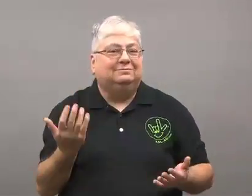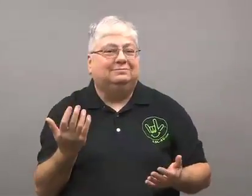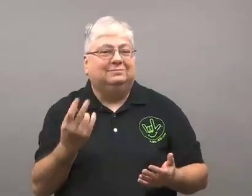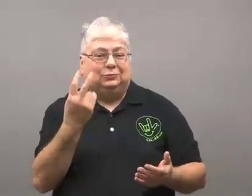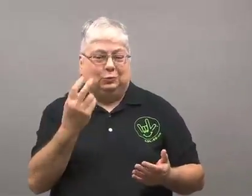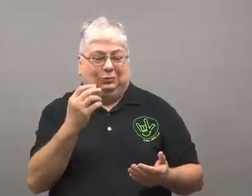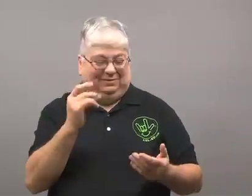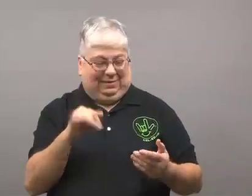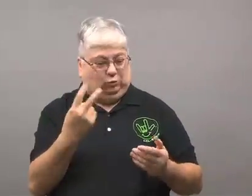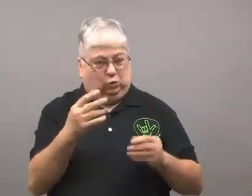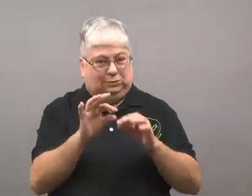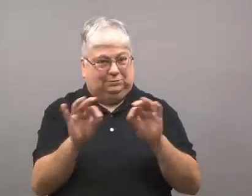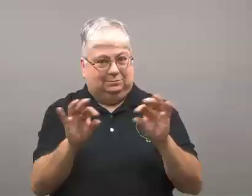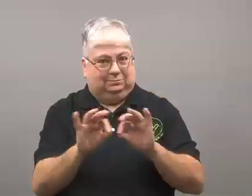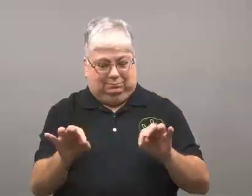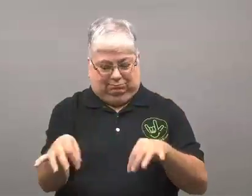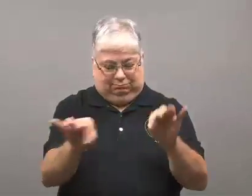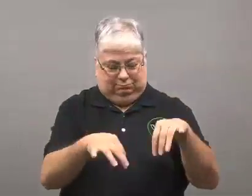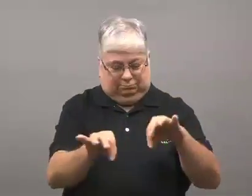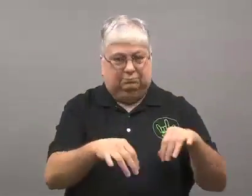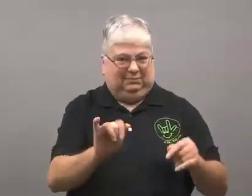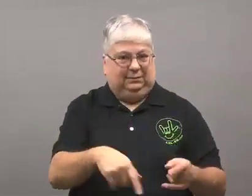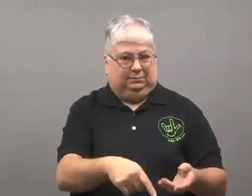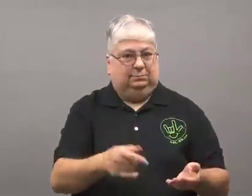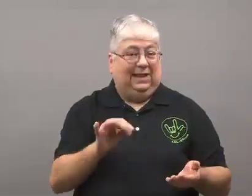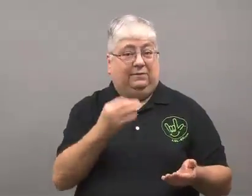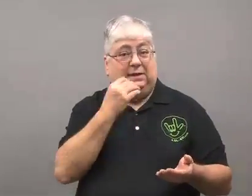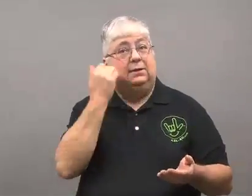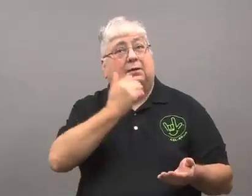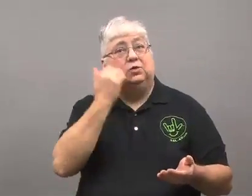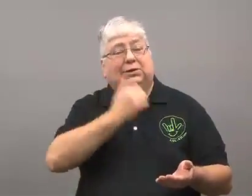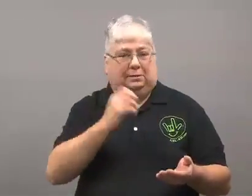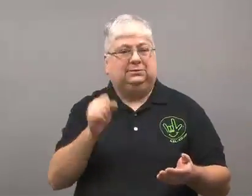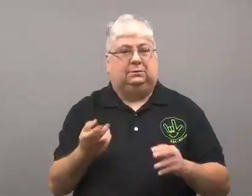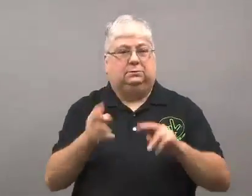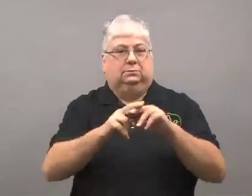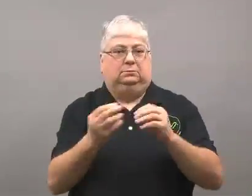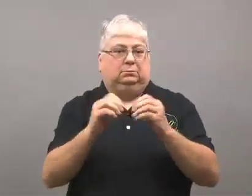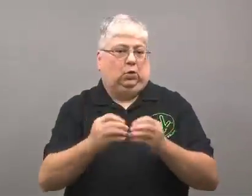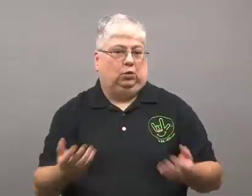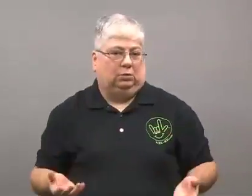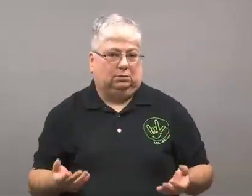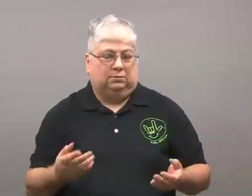Those two slices of ham on a sandwich eaten every day will increase your risk.